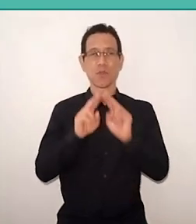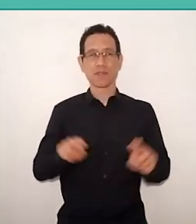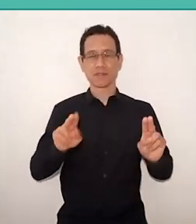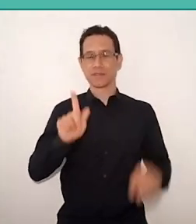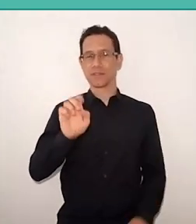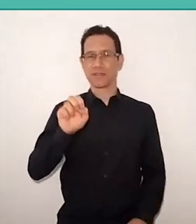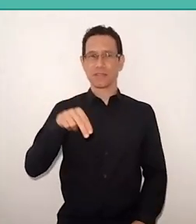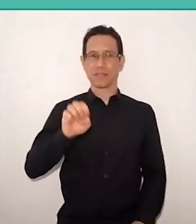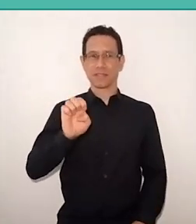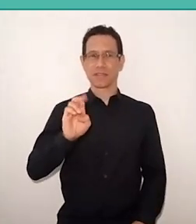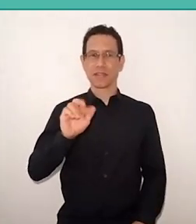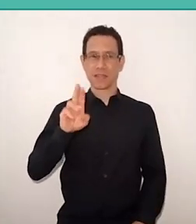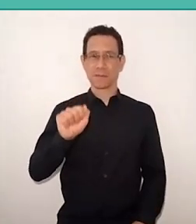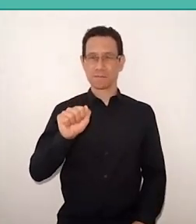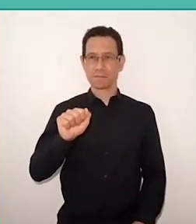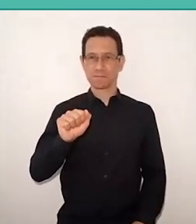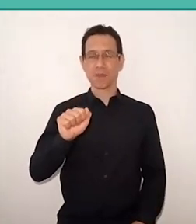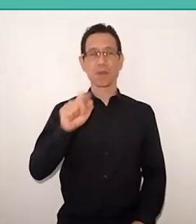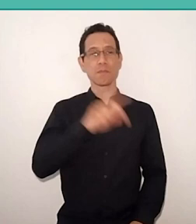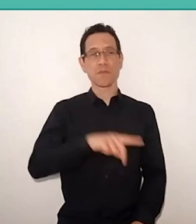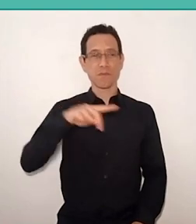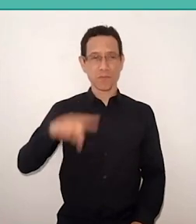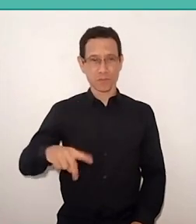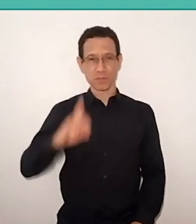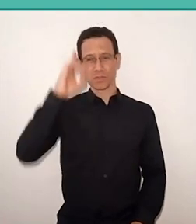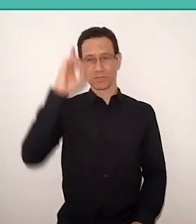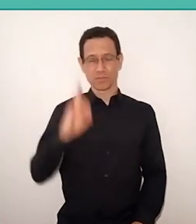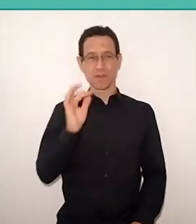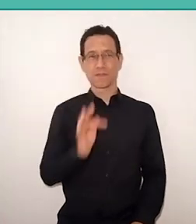where he acts as a teacher and director of the Faculty of Education.